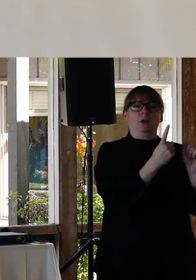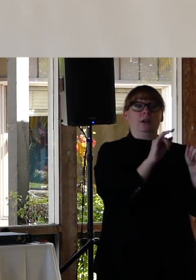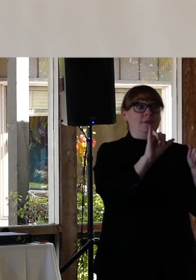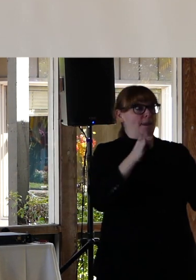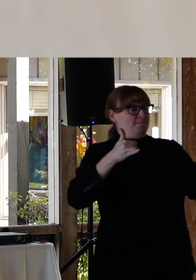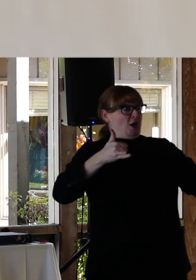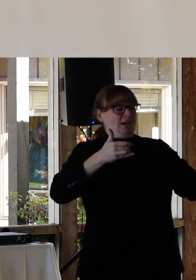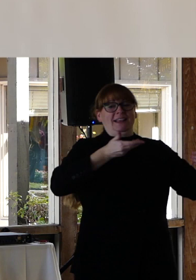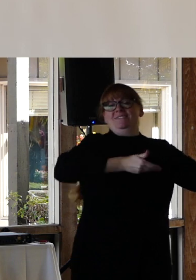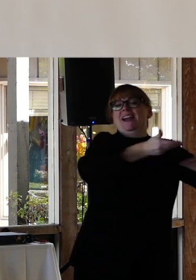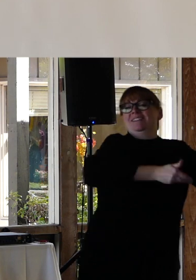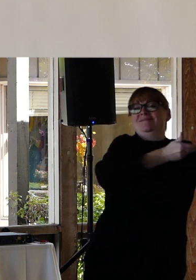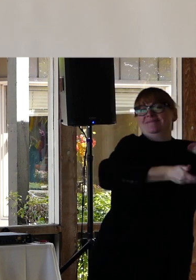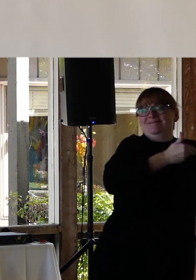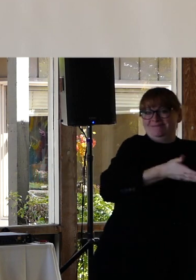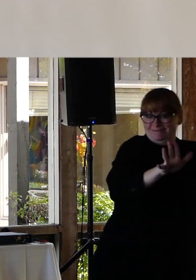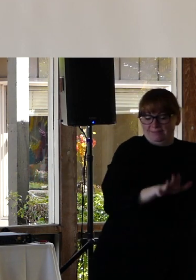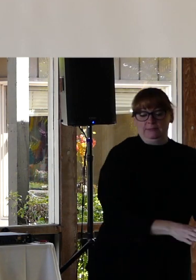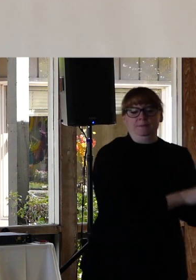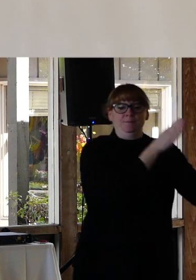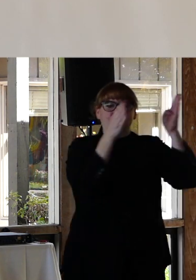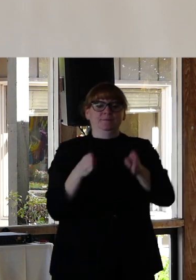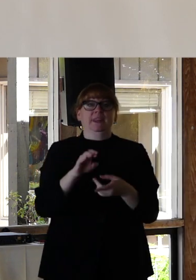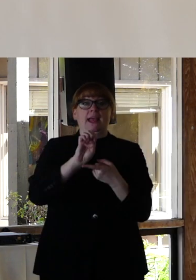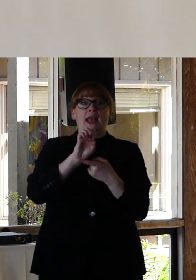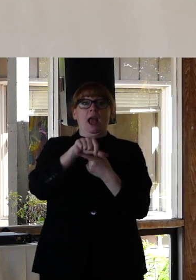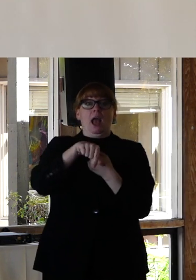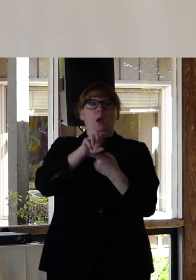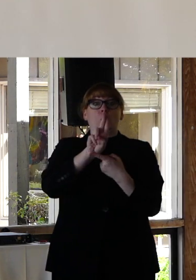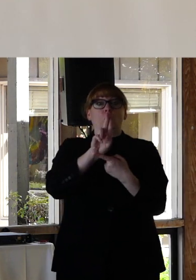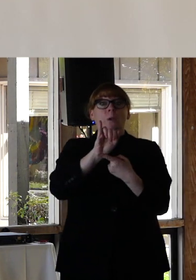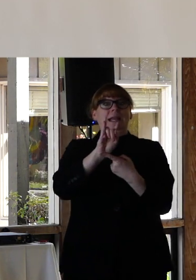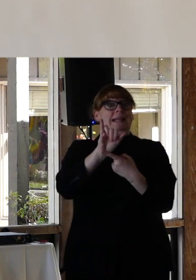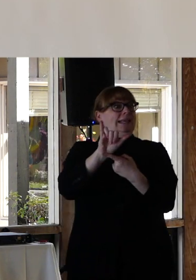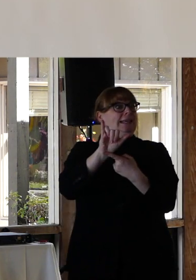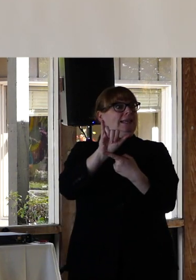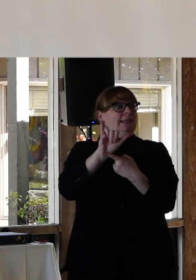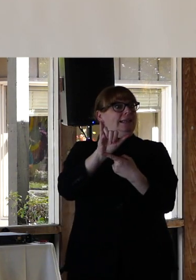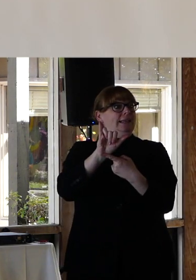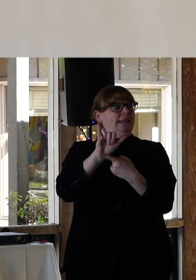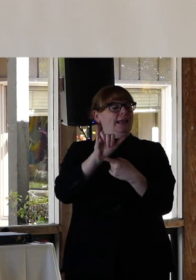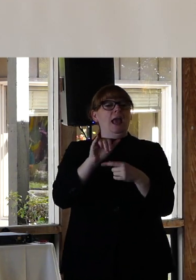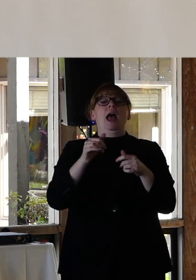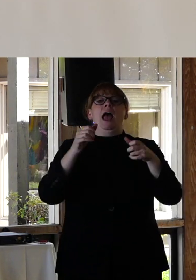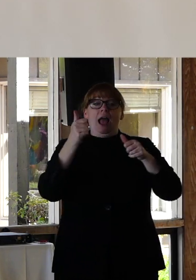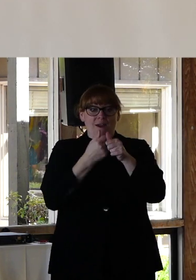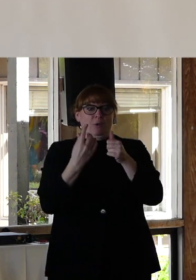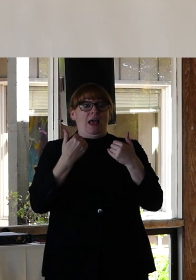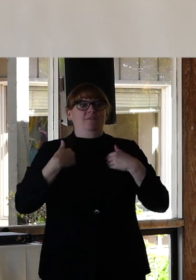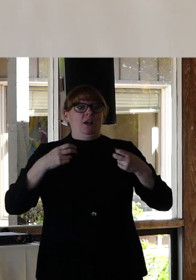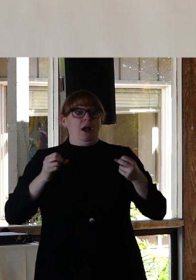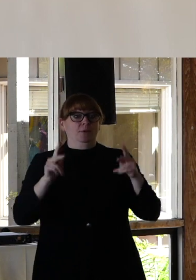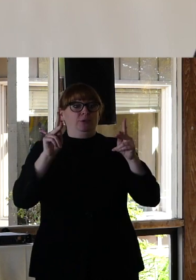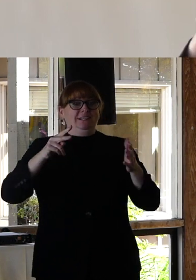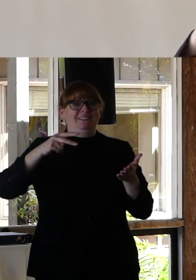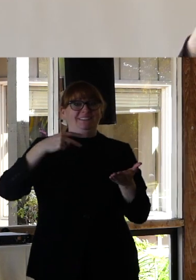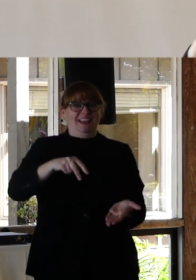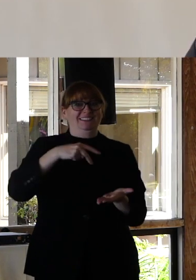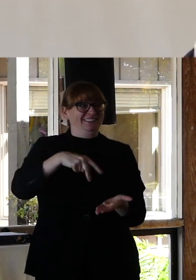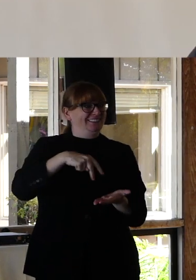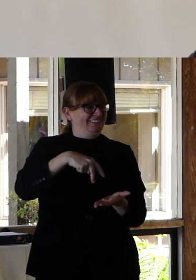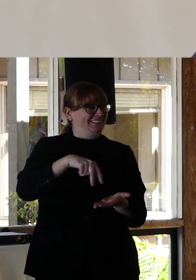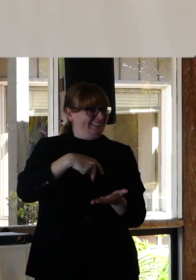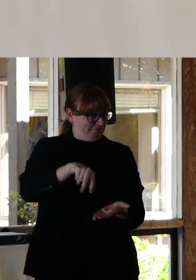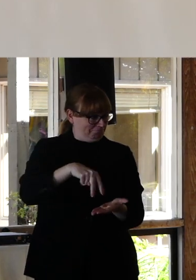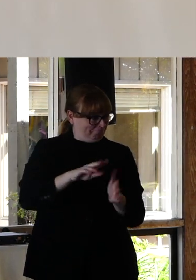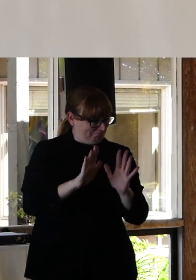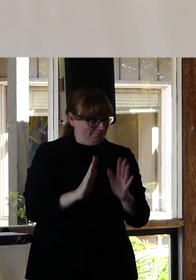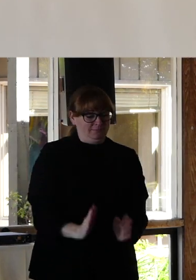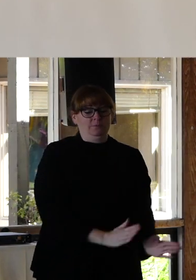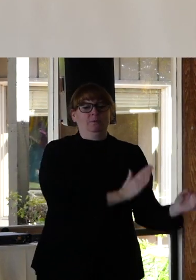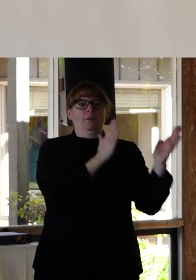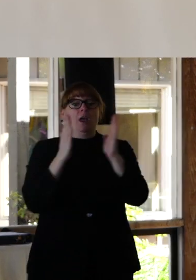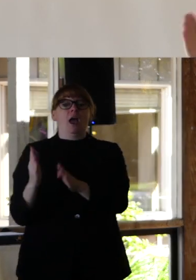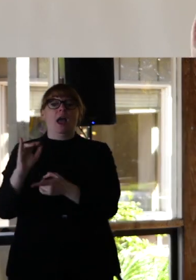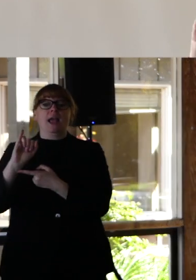Equity is that everyone gets to dance. But inclusion is when everyone can